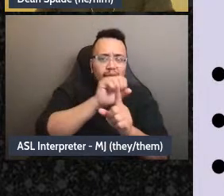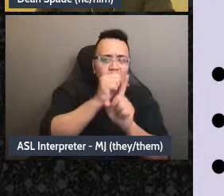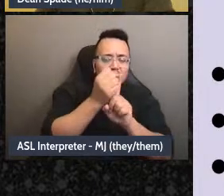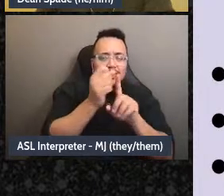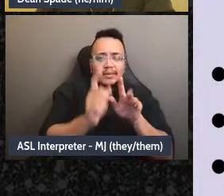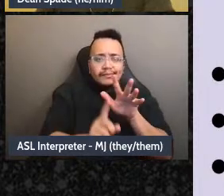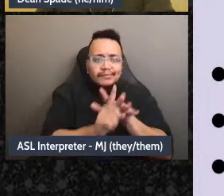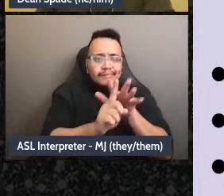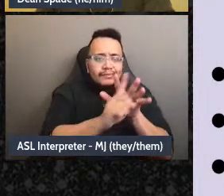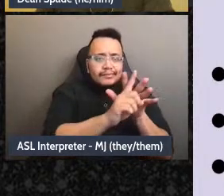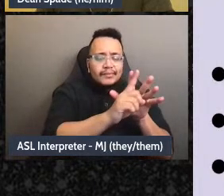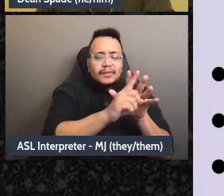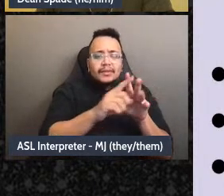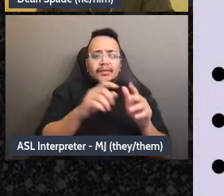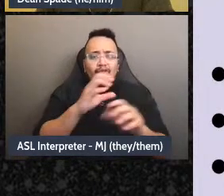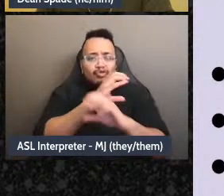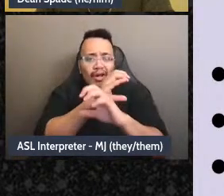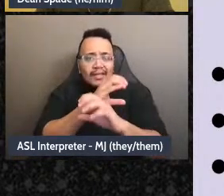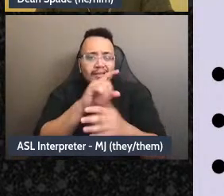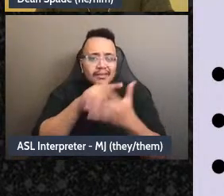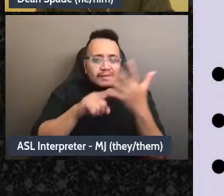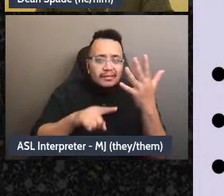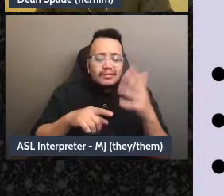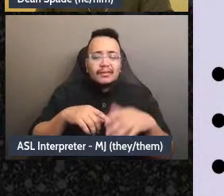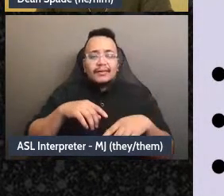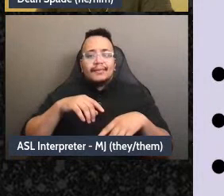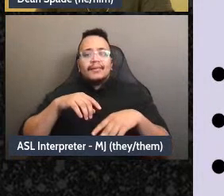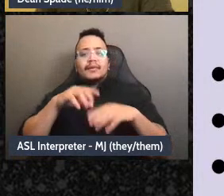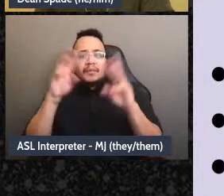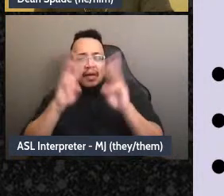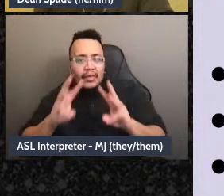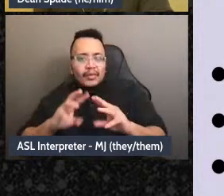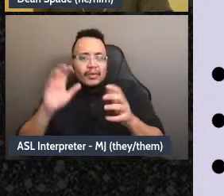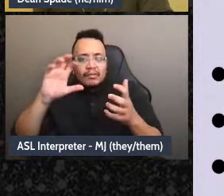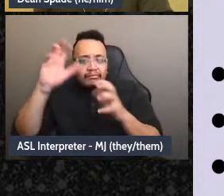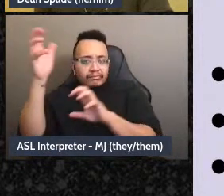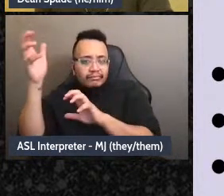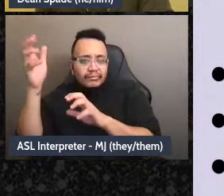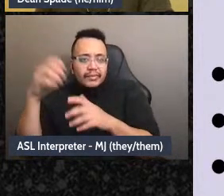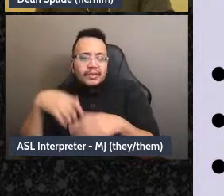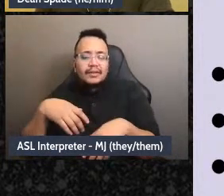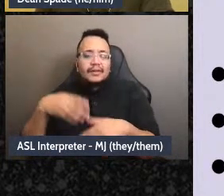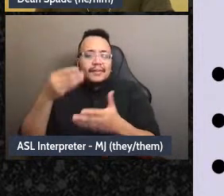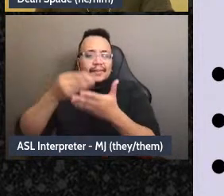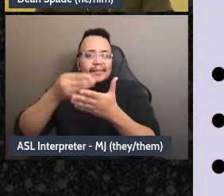crisis and disaster from climate crisis and the further concentrating of wealth and all these